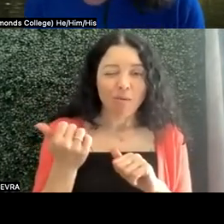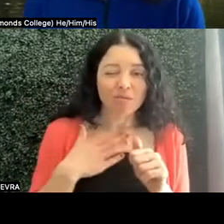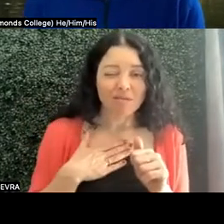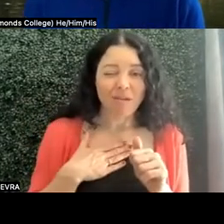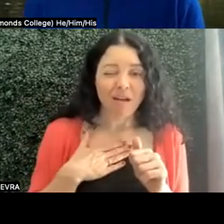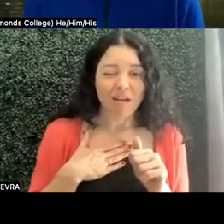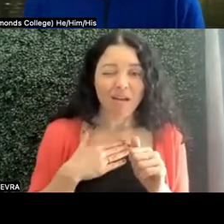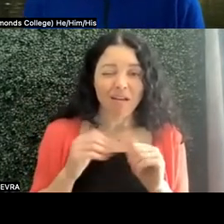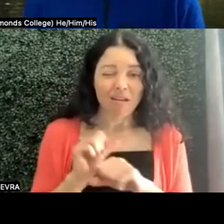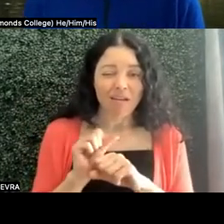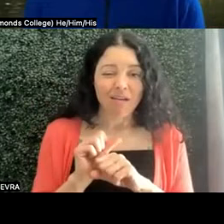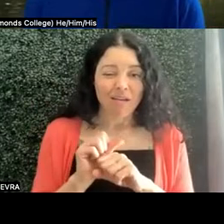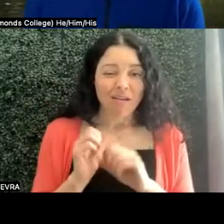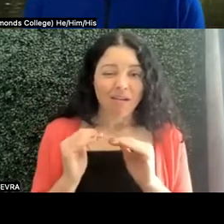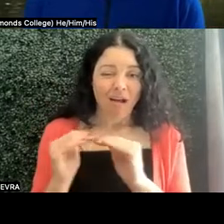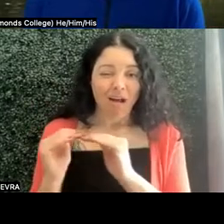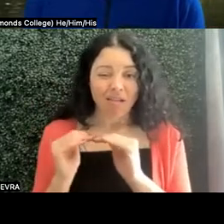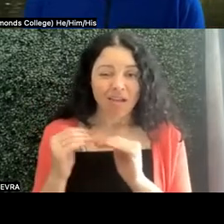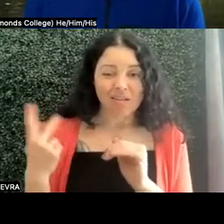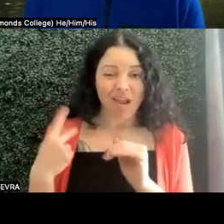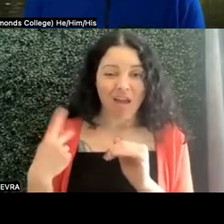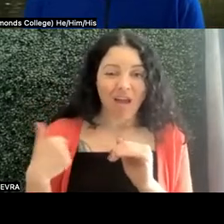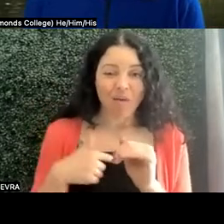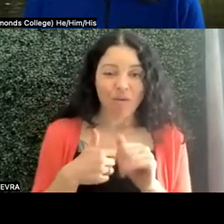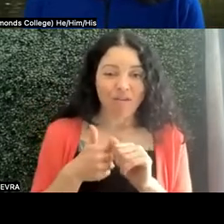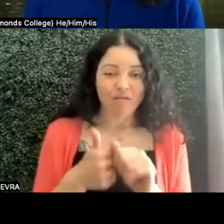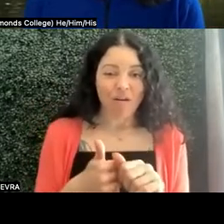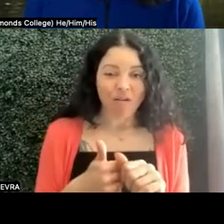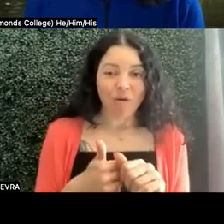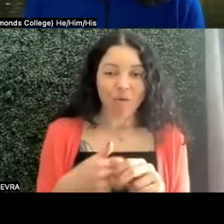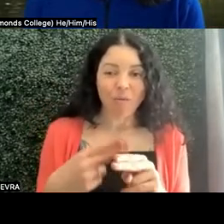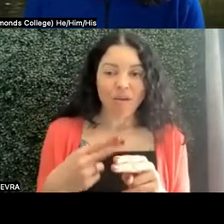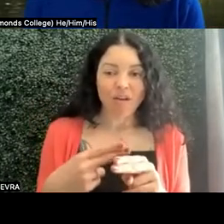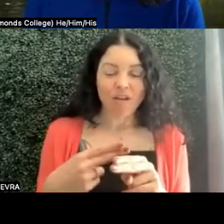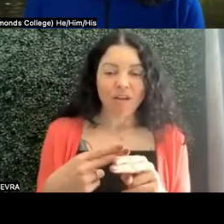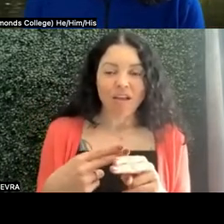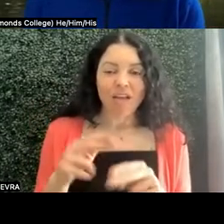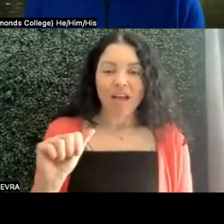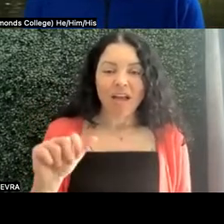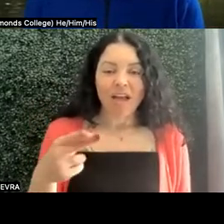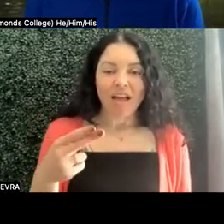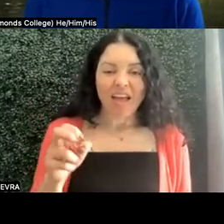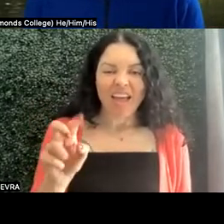and I in the state of Washington follow what were called AHEAD guidelines. AHEAD is our professional organization,